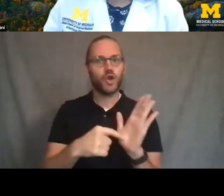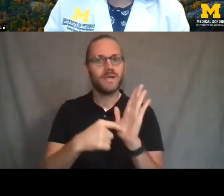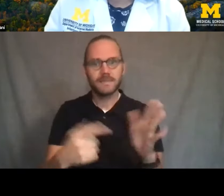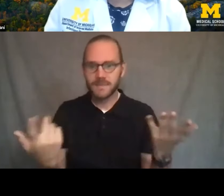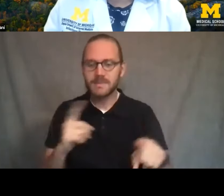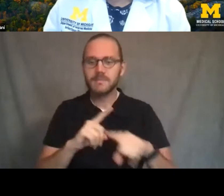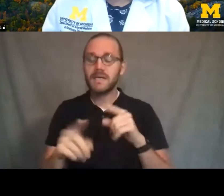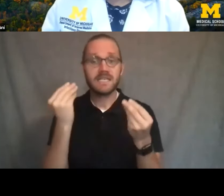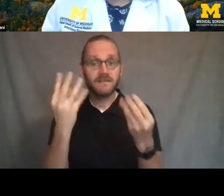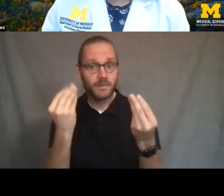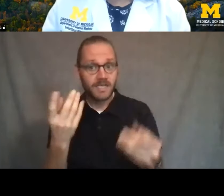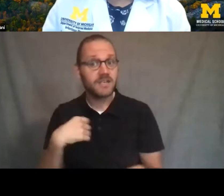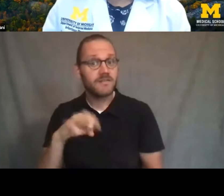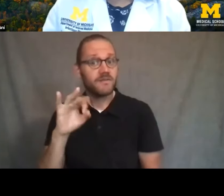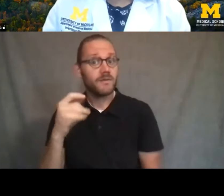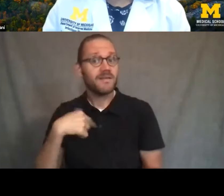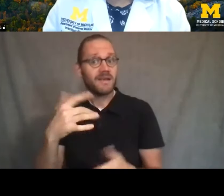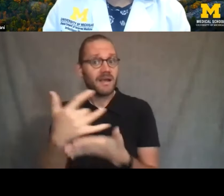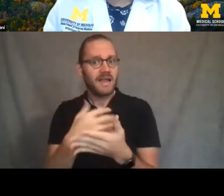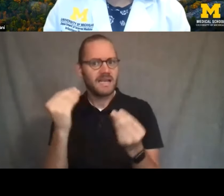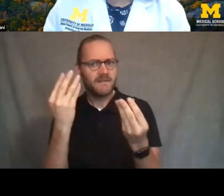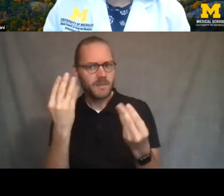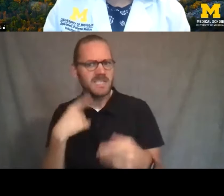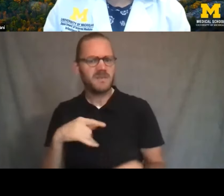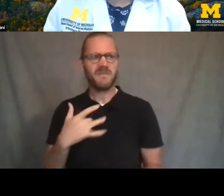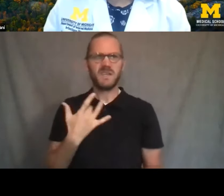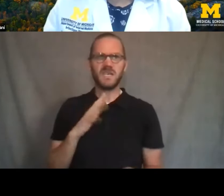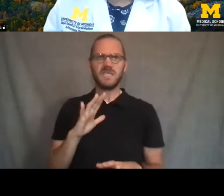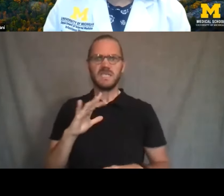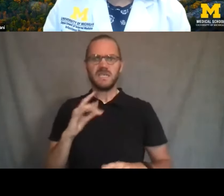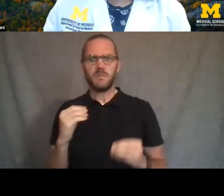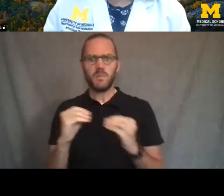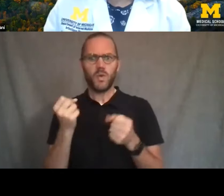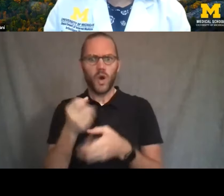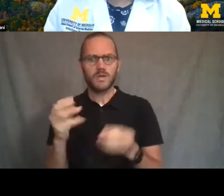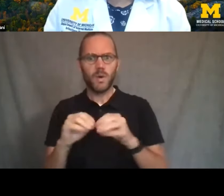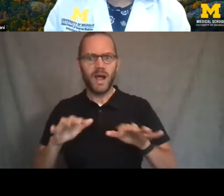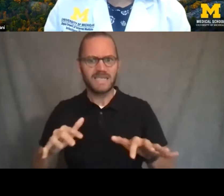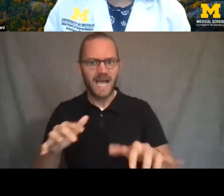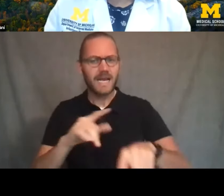And again, if we find that the information is causing more anxiety than relieving, you know, we can reconsider doing this.